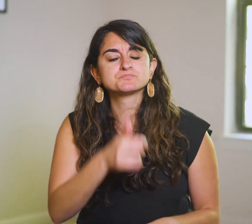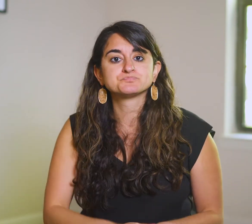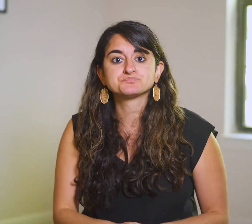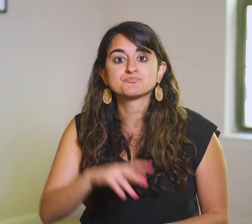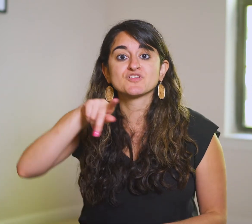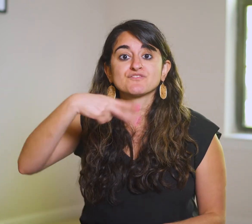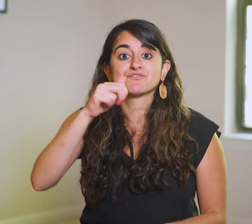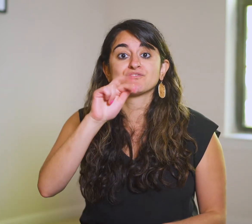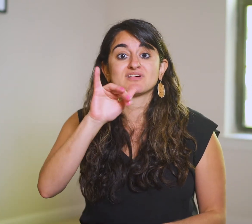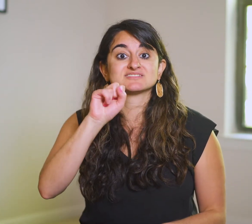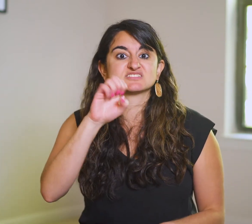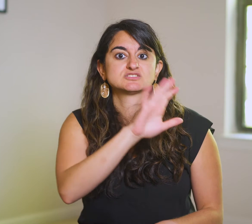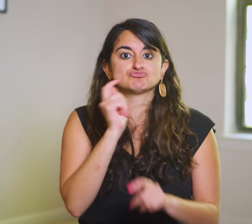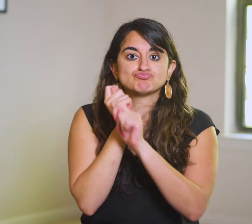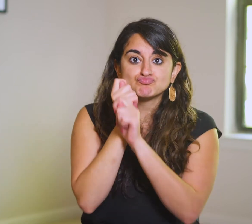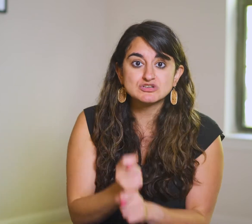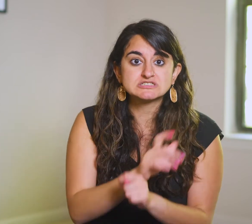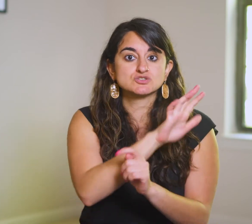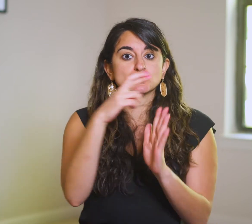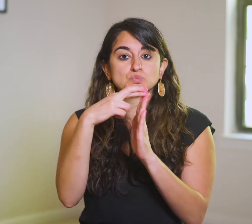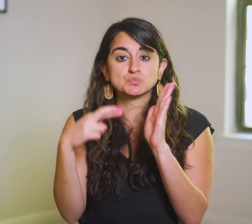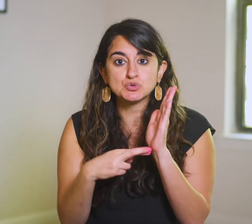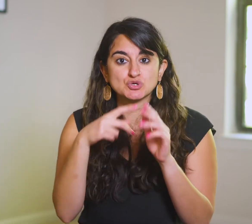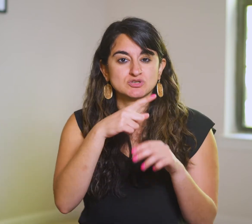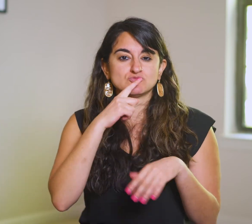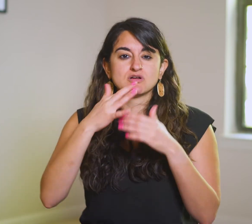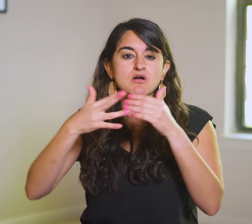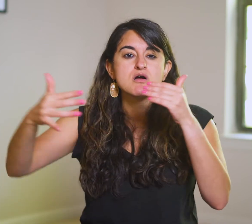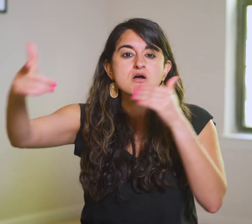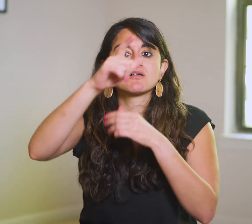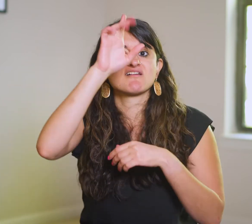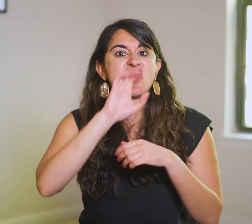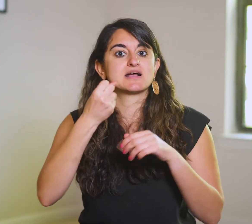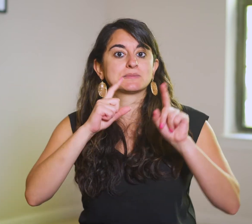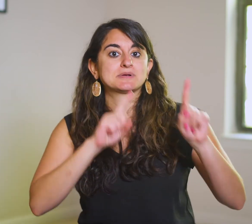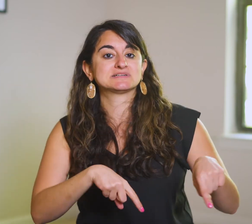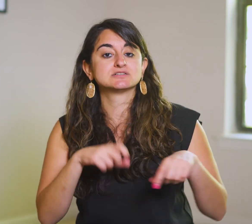The Pharisees’ traditions and rules extend beyond God’s commands,